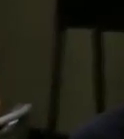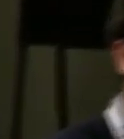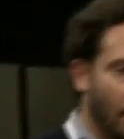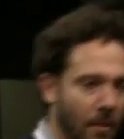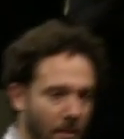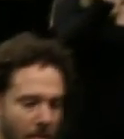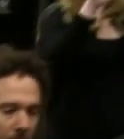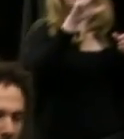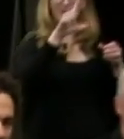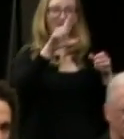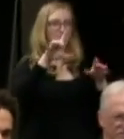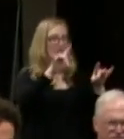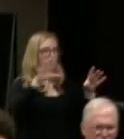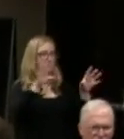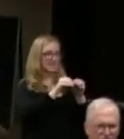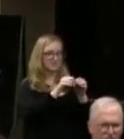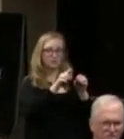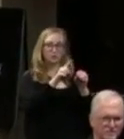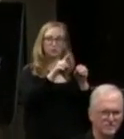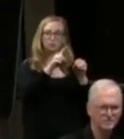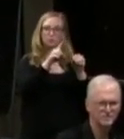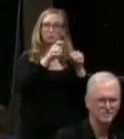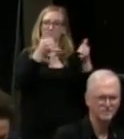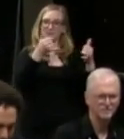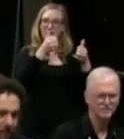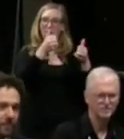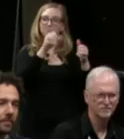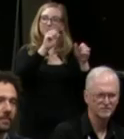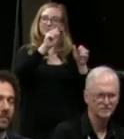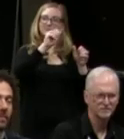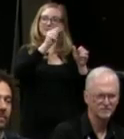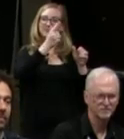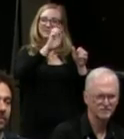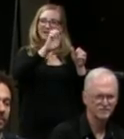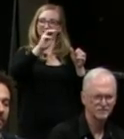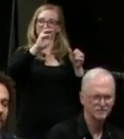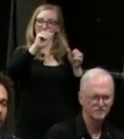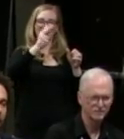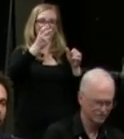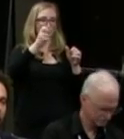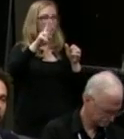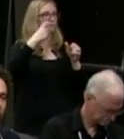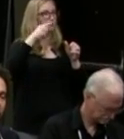yesterday that you are stage managing a show at Capital Fringe coming up?